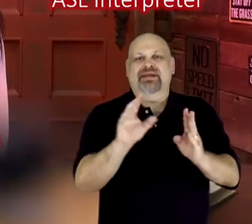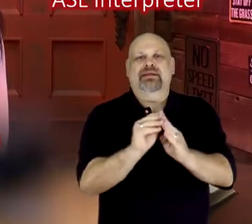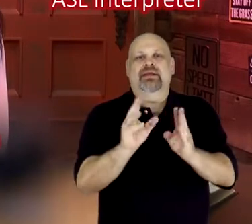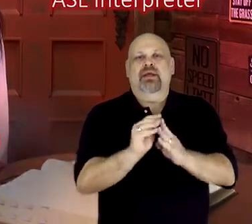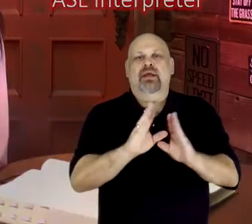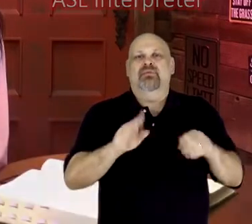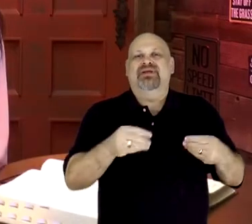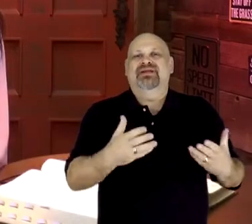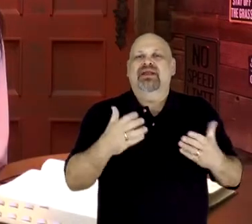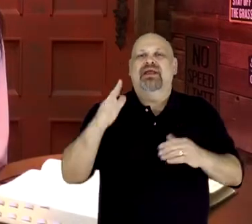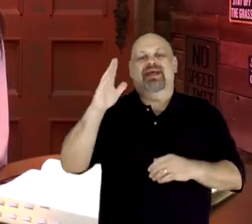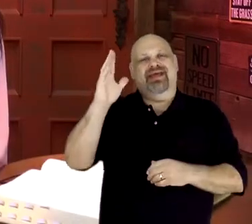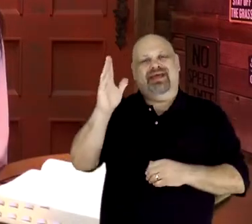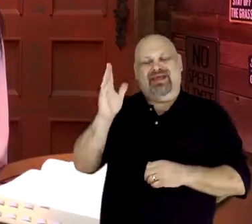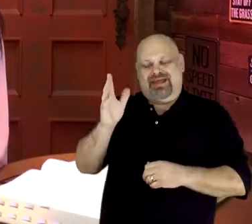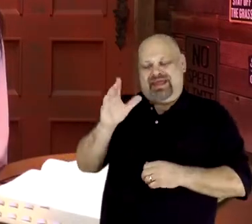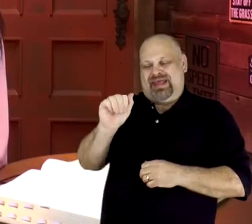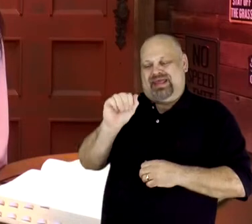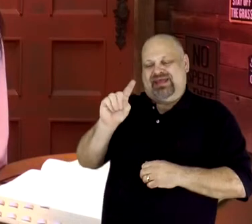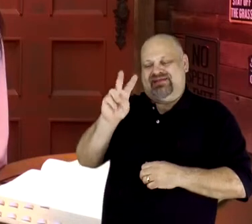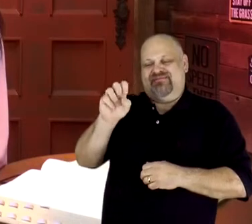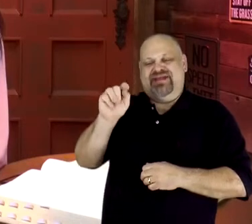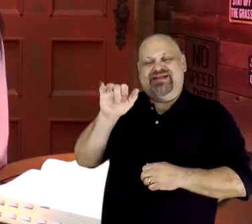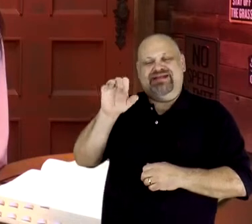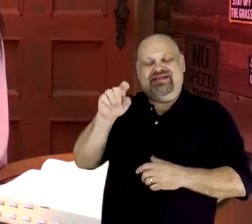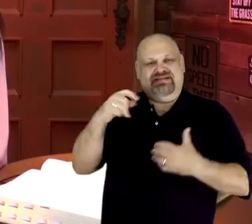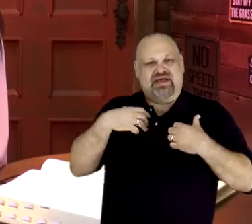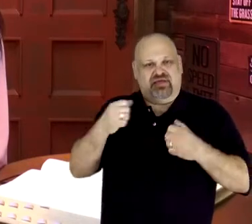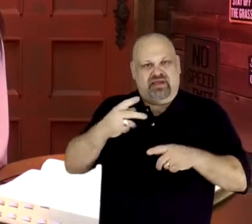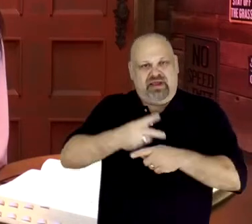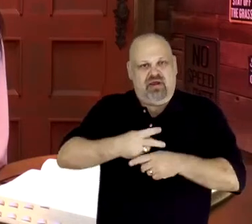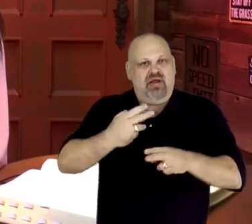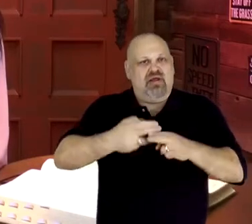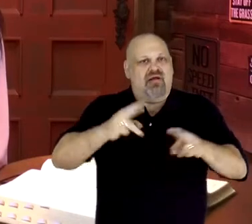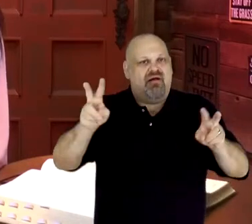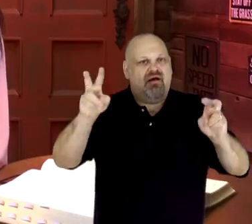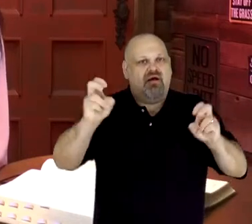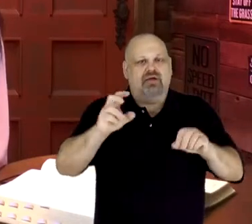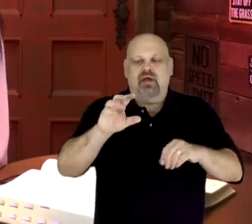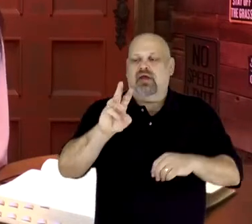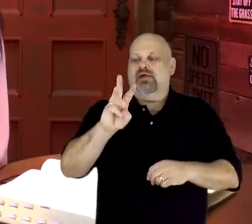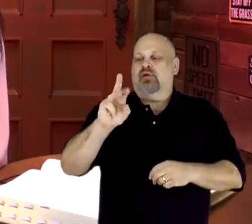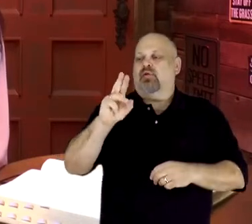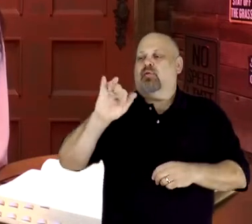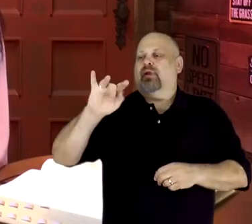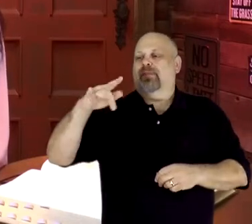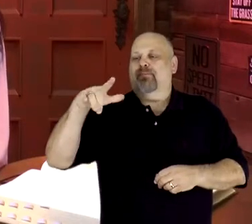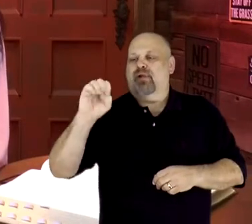It's called The Ripple Effect and it's a virtual gathering on Thursday, March 4th from 6:00pm to 7:30pm.